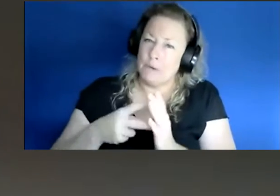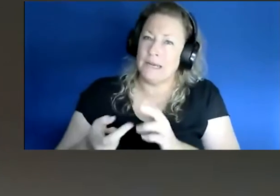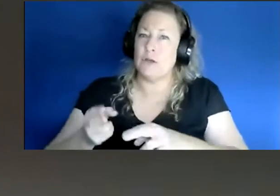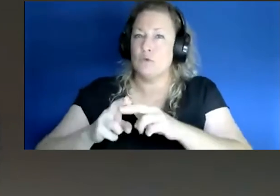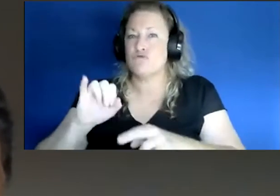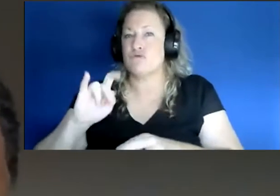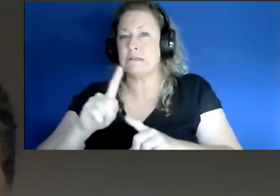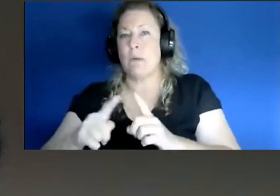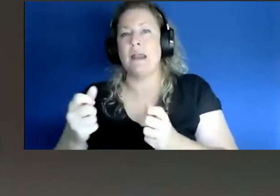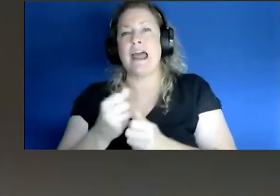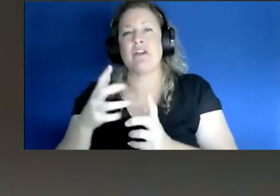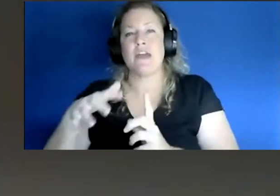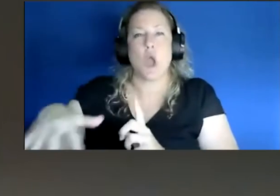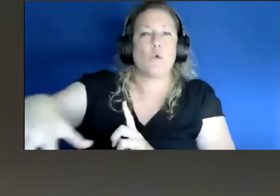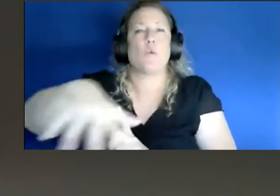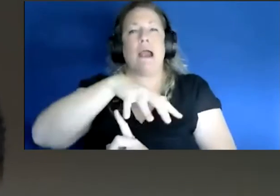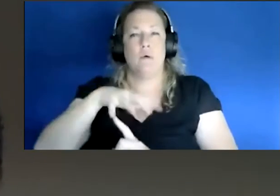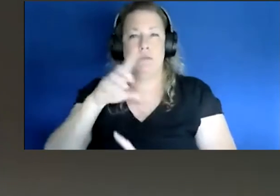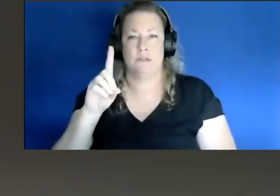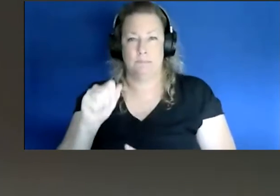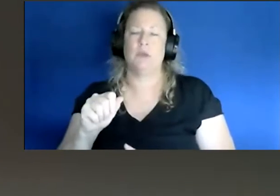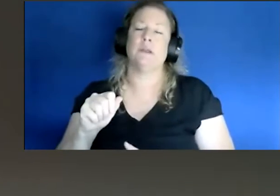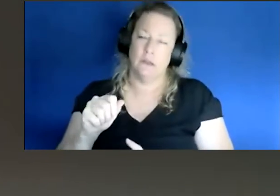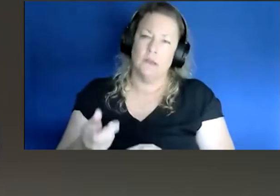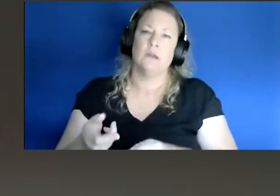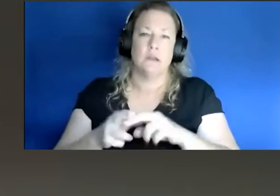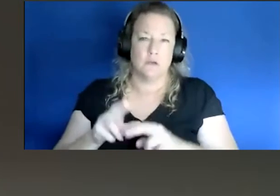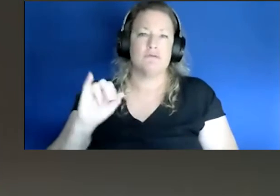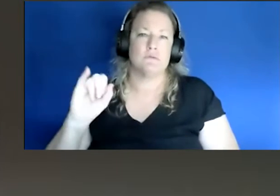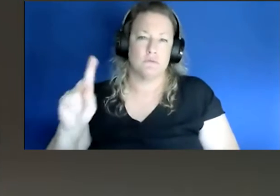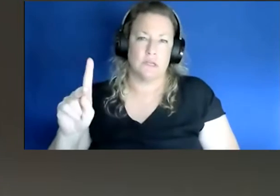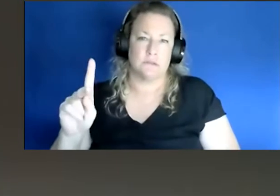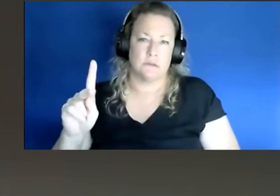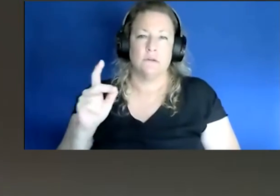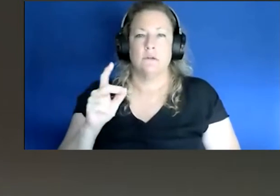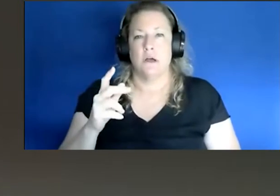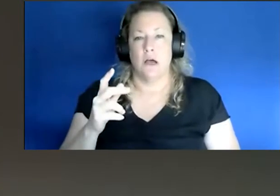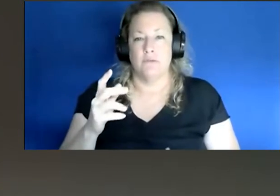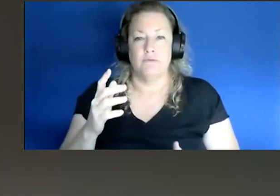may put them at increased risk of having COVID or having potentially a worse outcome.